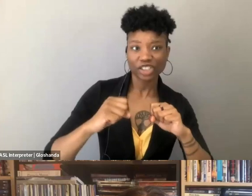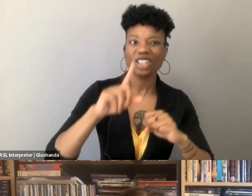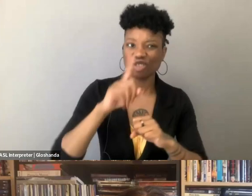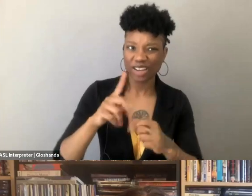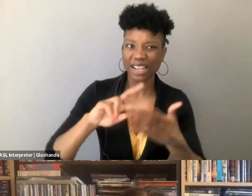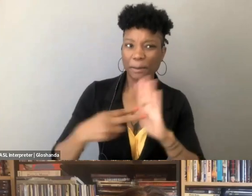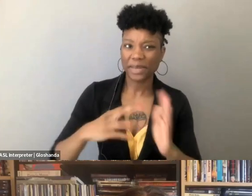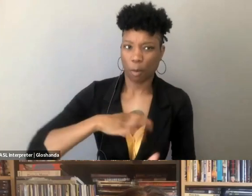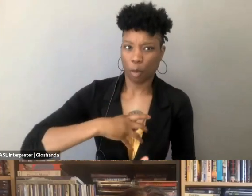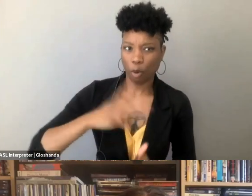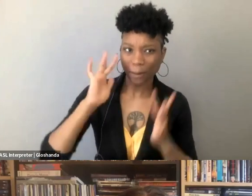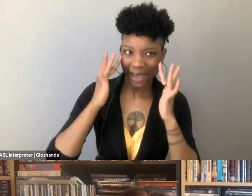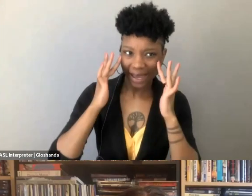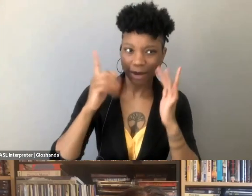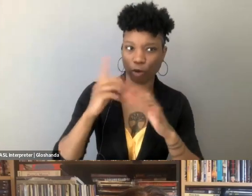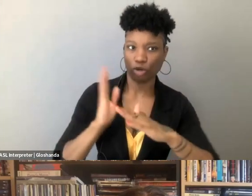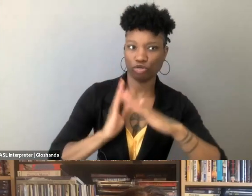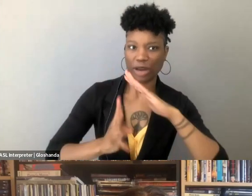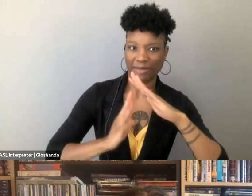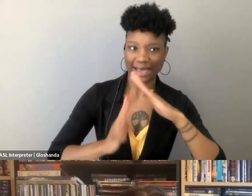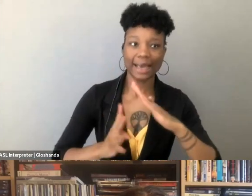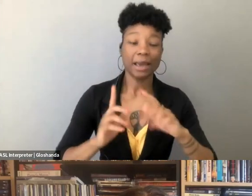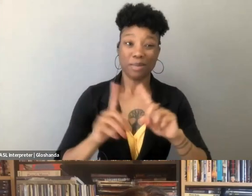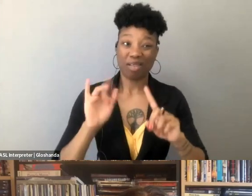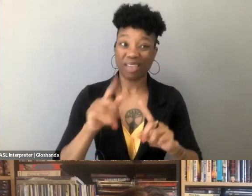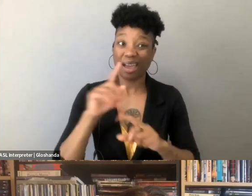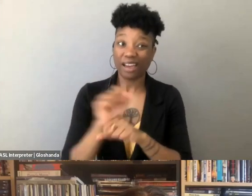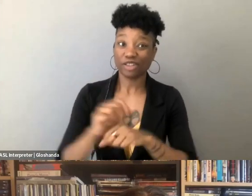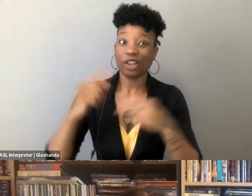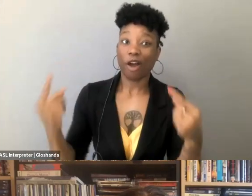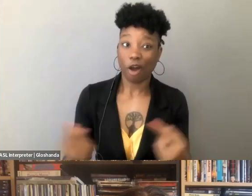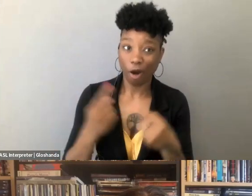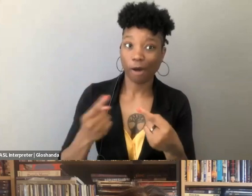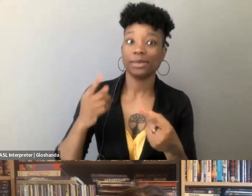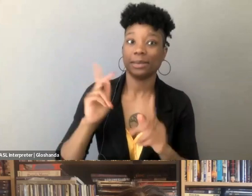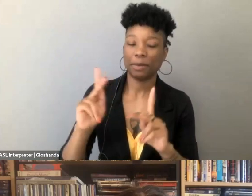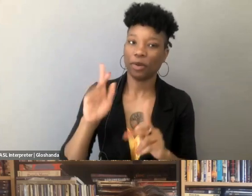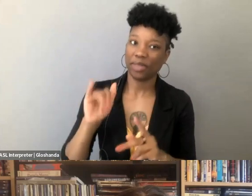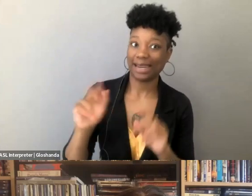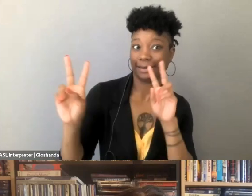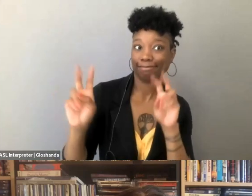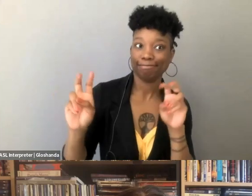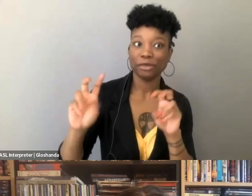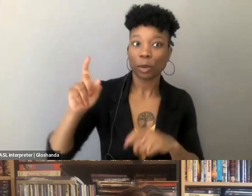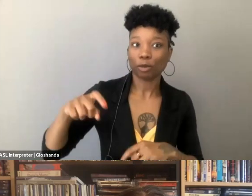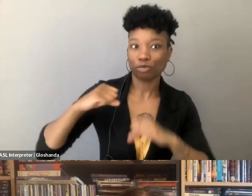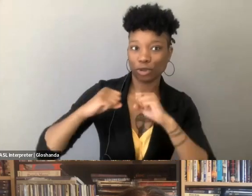Actually in particular just ends up harming the very people supposedly it is designed to protect. It just seems to me that that infrastructure, right?